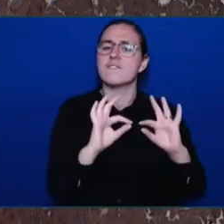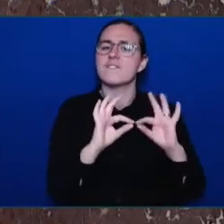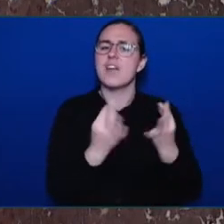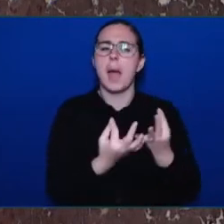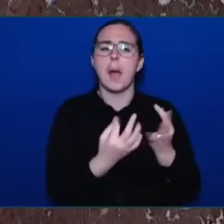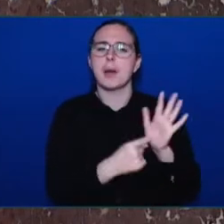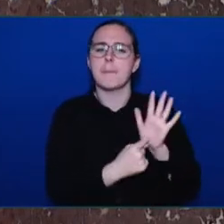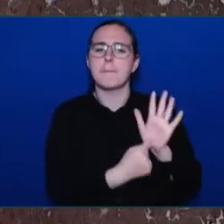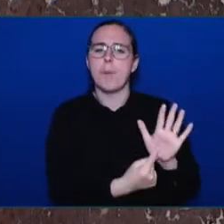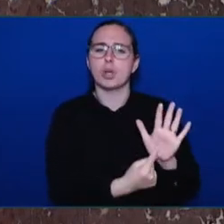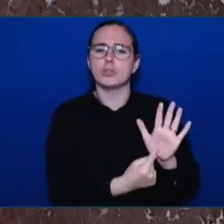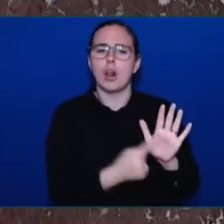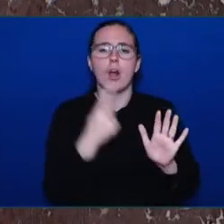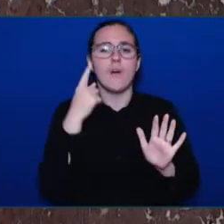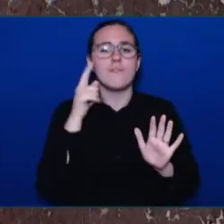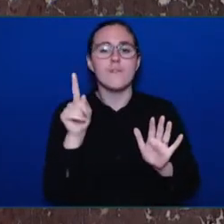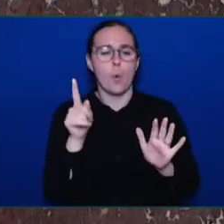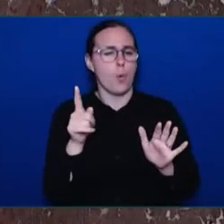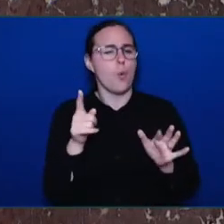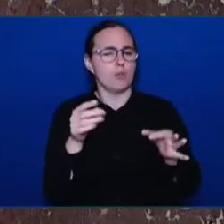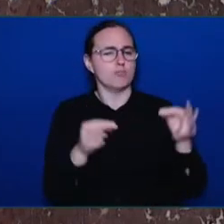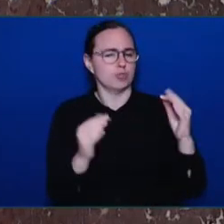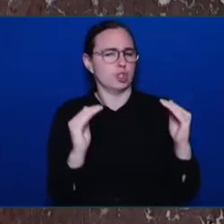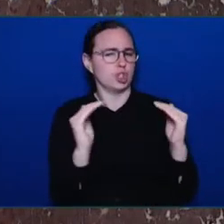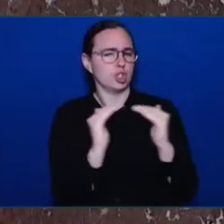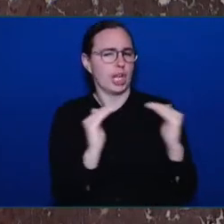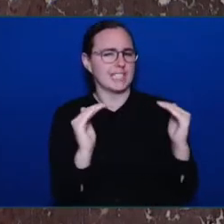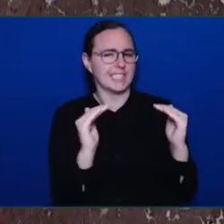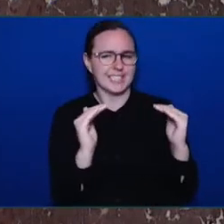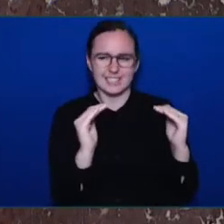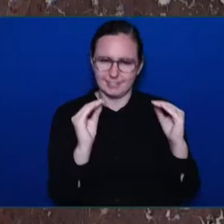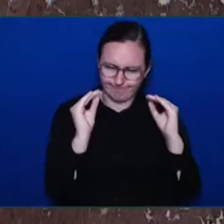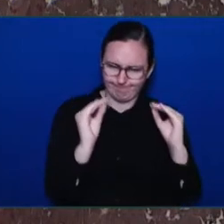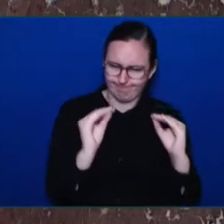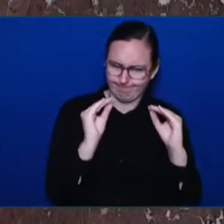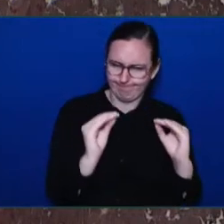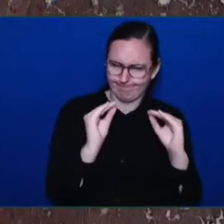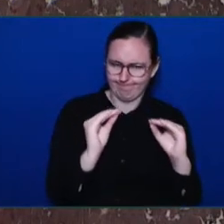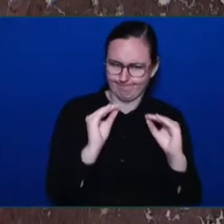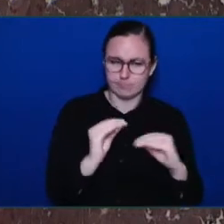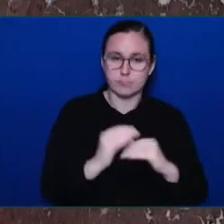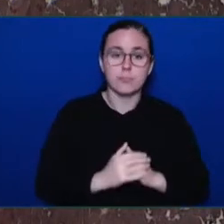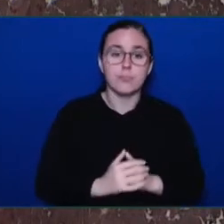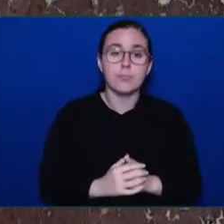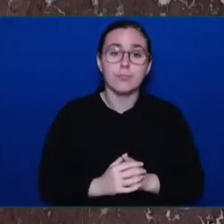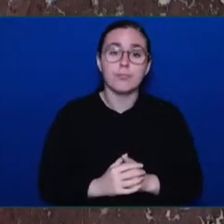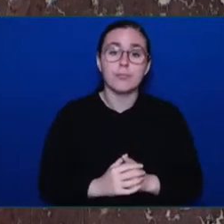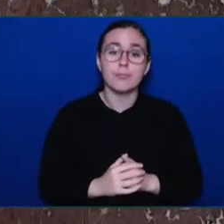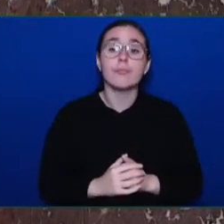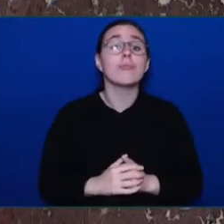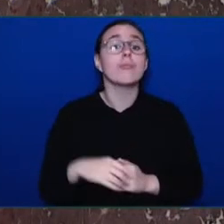They purposefully use the civil court's language of "complainant" and "respondent," reflecting a more active process.